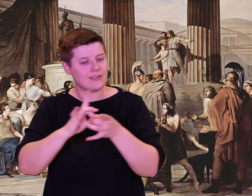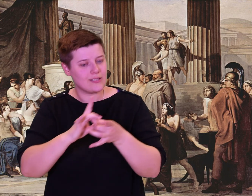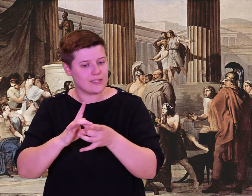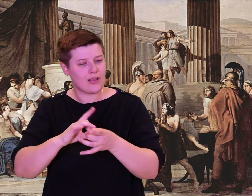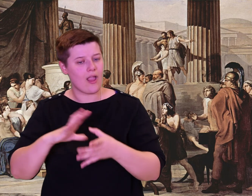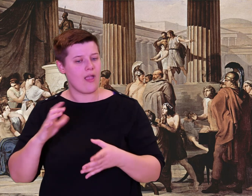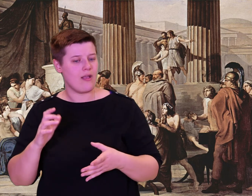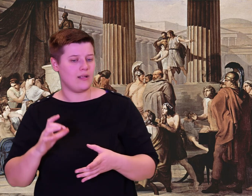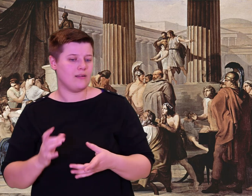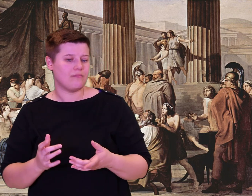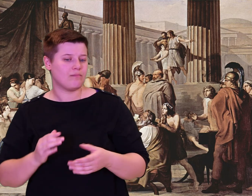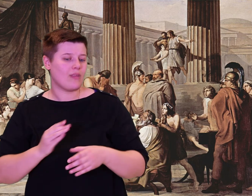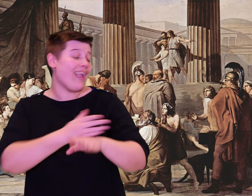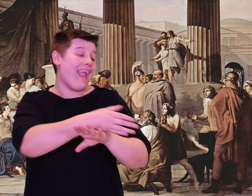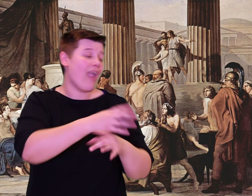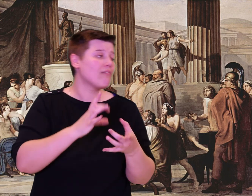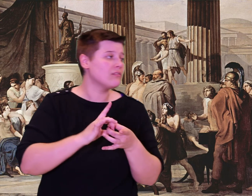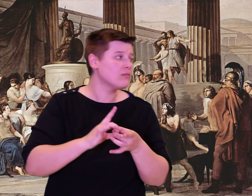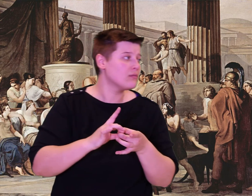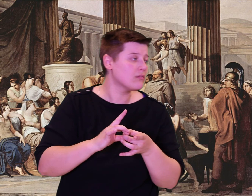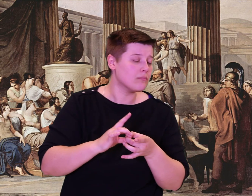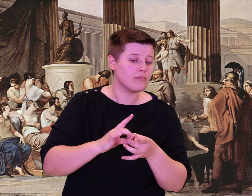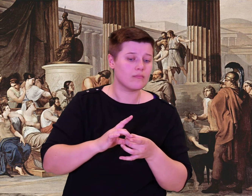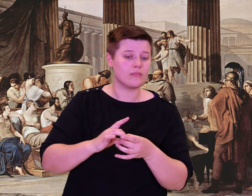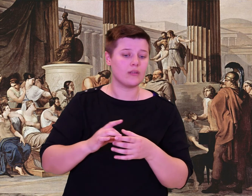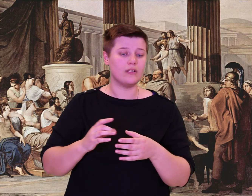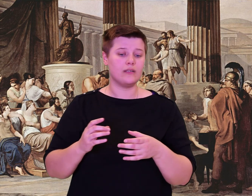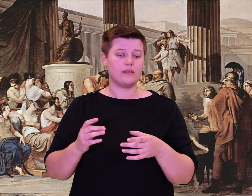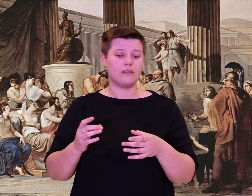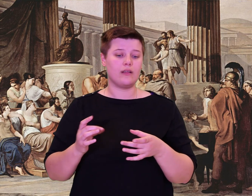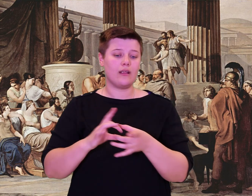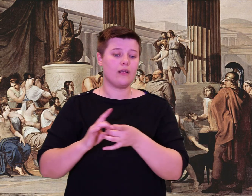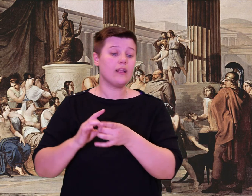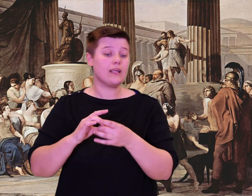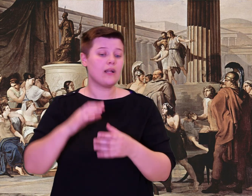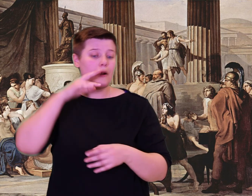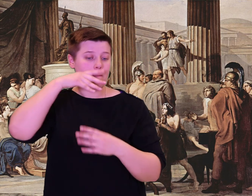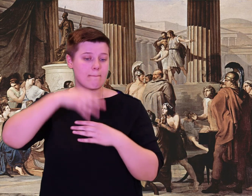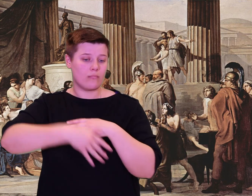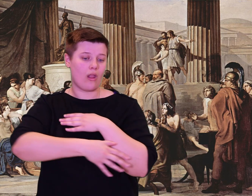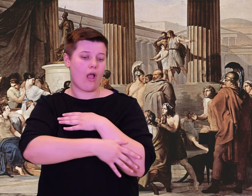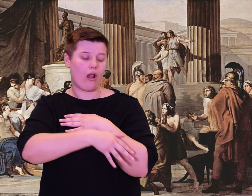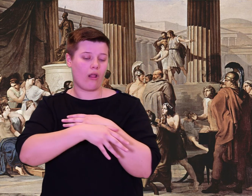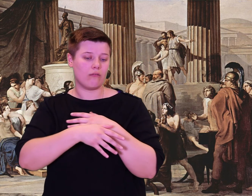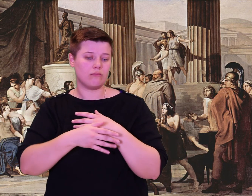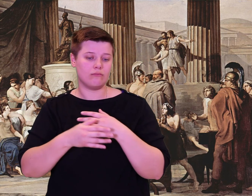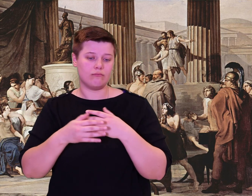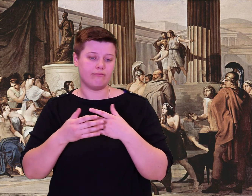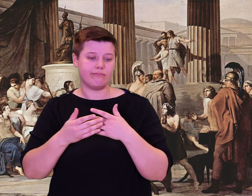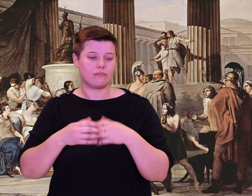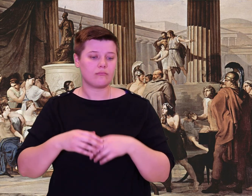of blood. Or perhaps you lost a friend who knew you best of all? A friend can